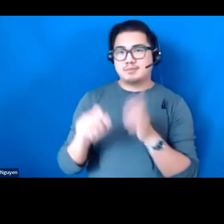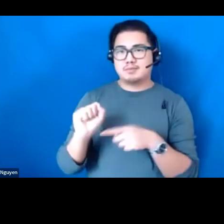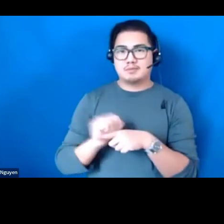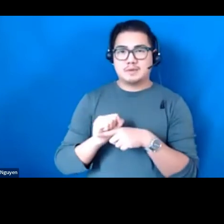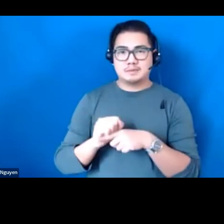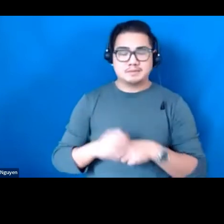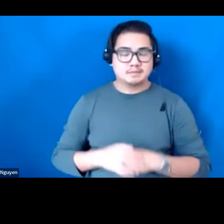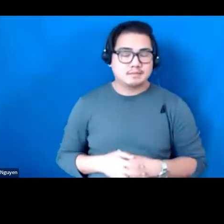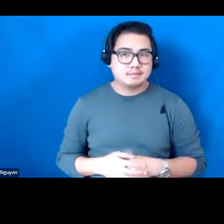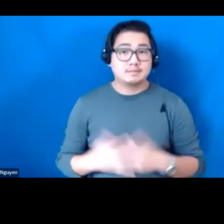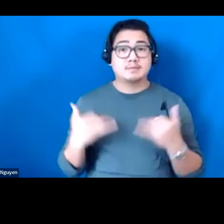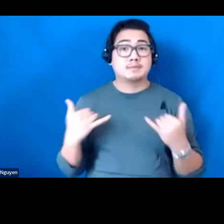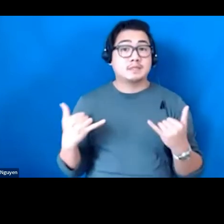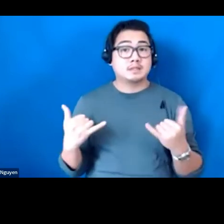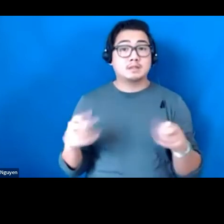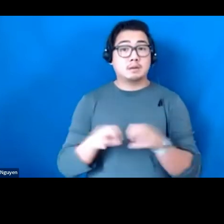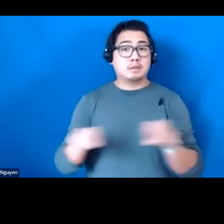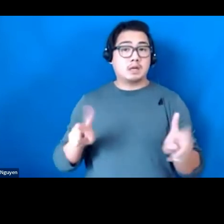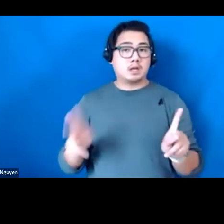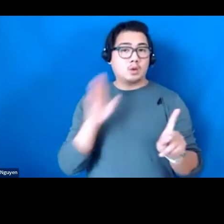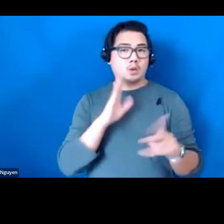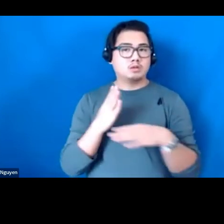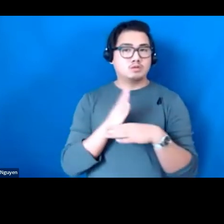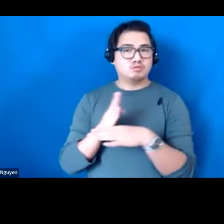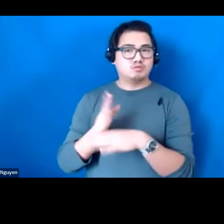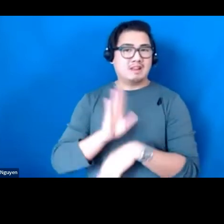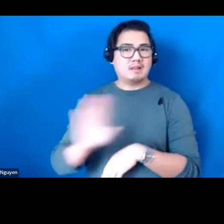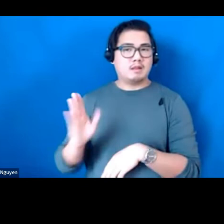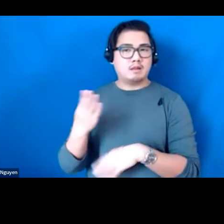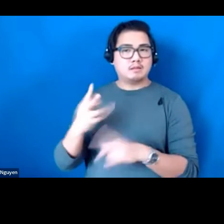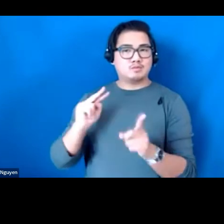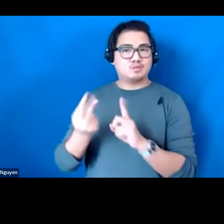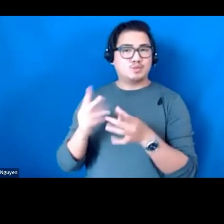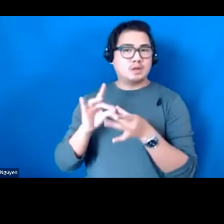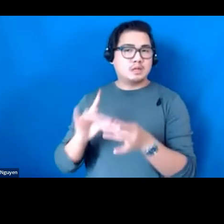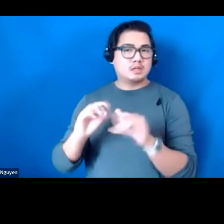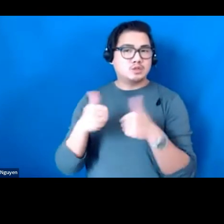Today, Panelists will share their perspectives on the successes, challenges, and promises